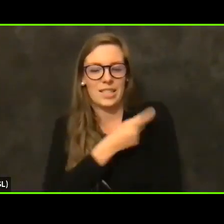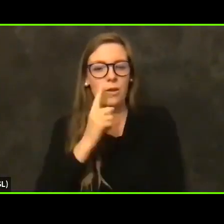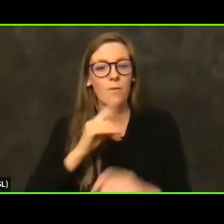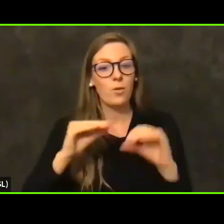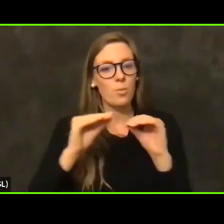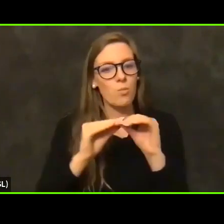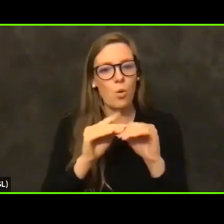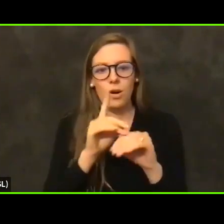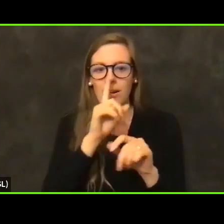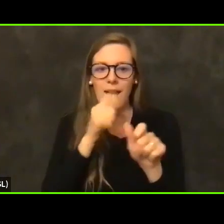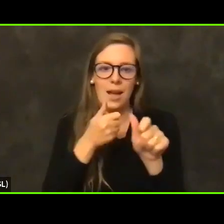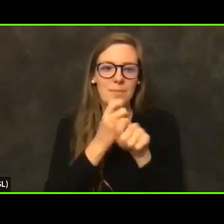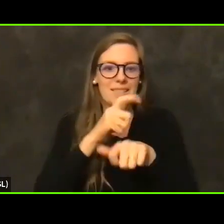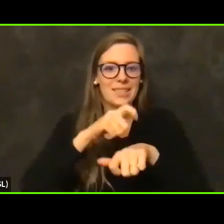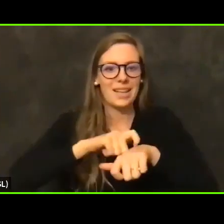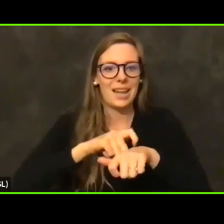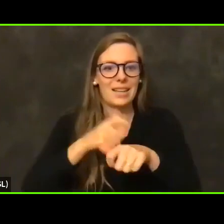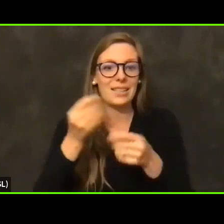time information on the vaccination rollout.